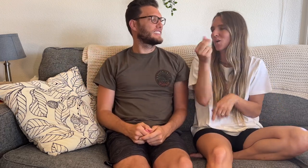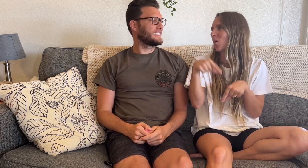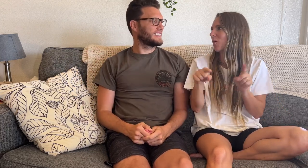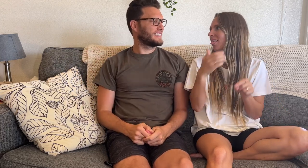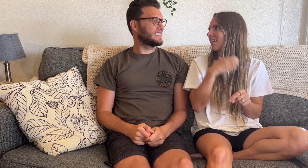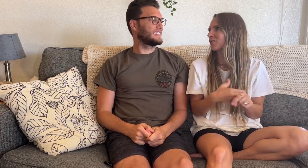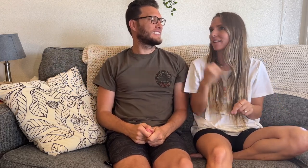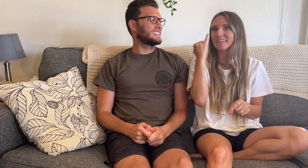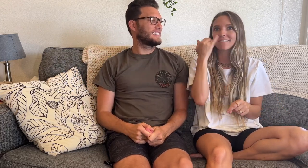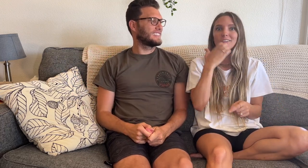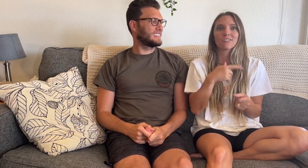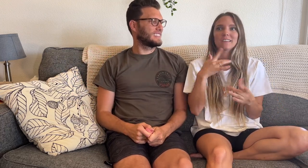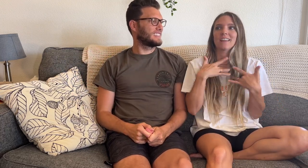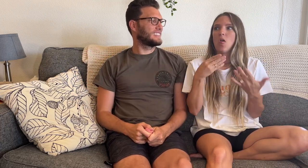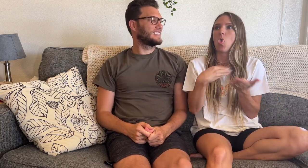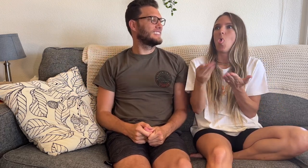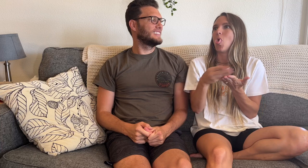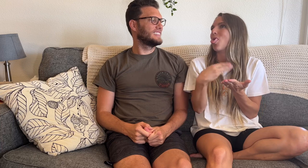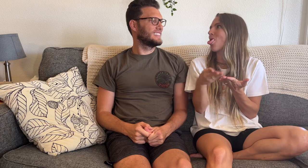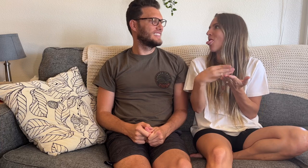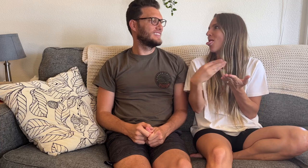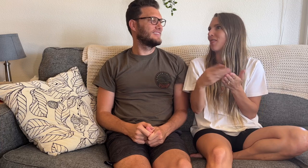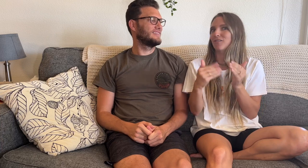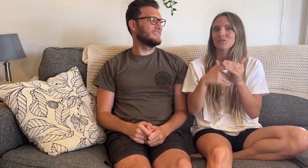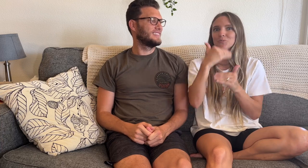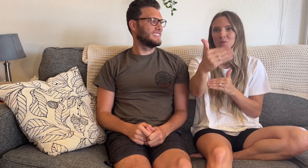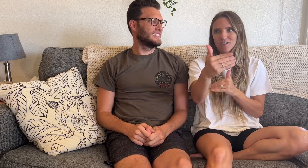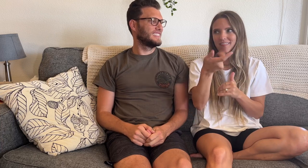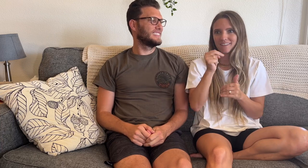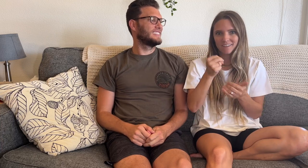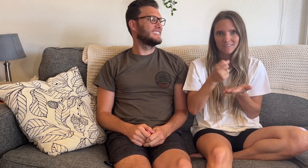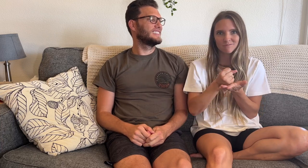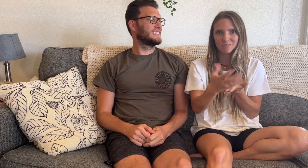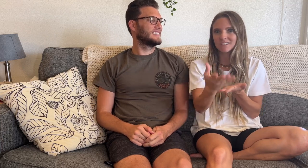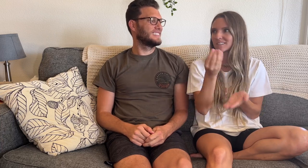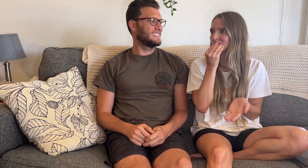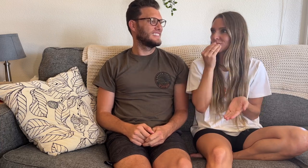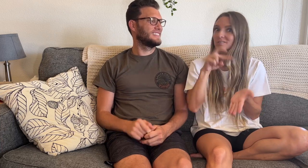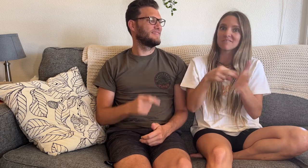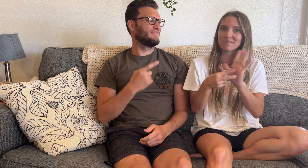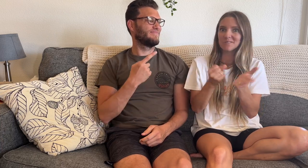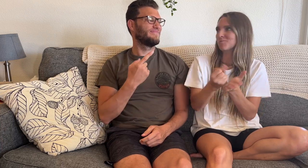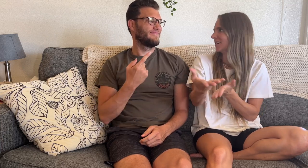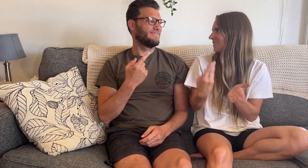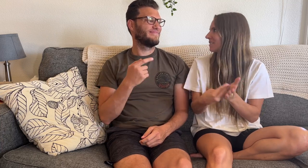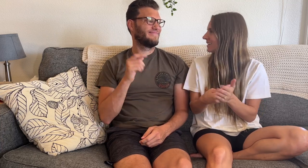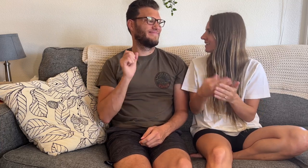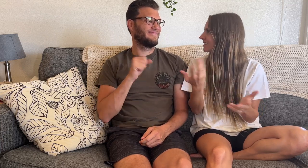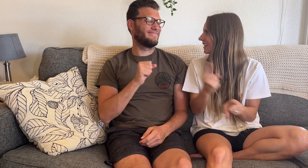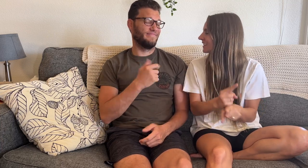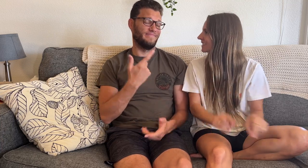And not going to the grocery store while we are hungry or we will over shop then end up wasting food, which waste money